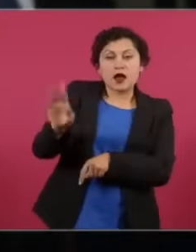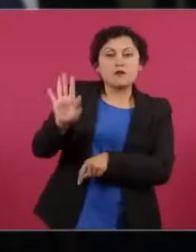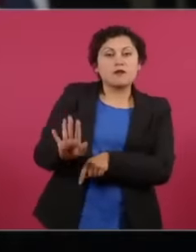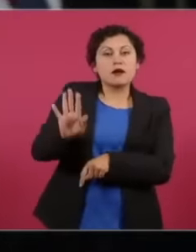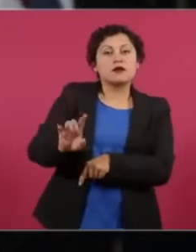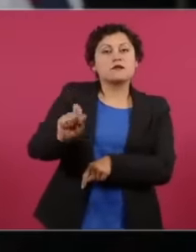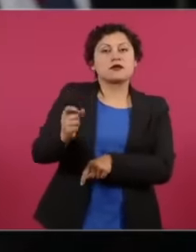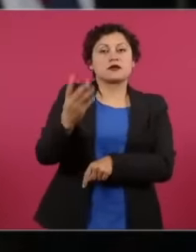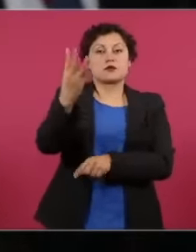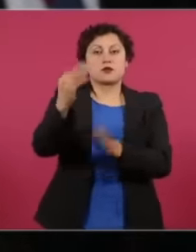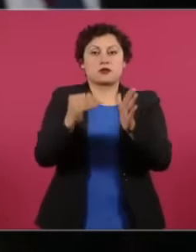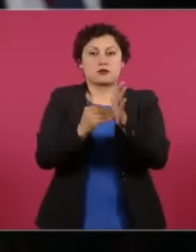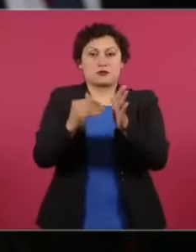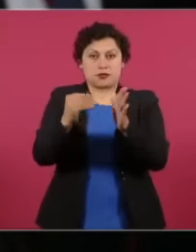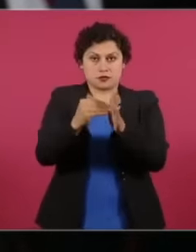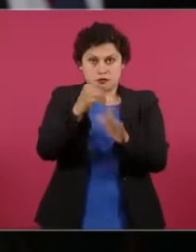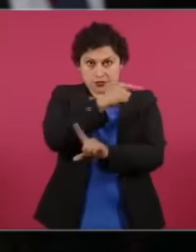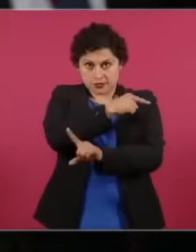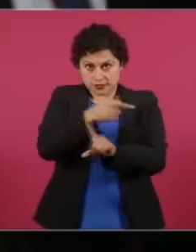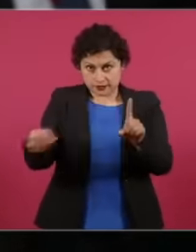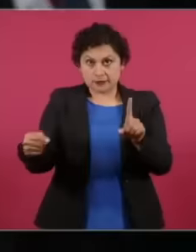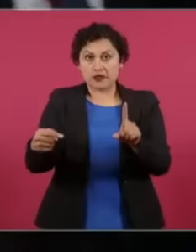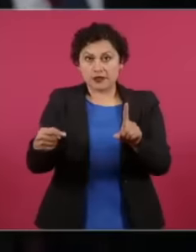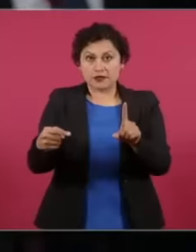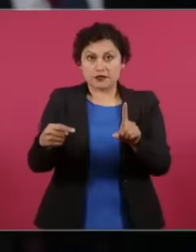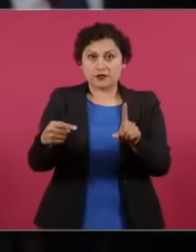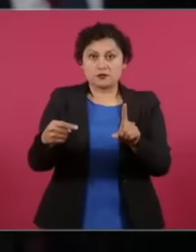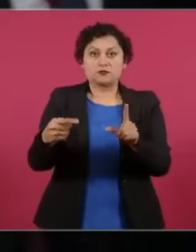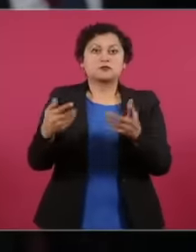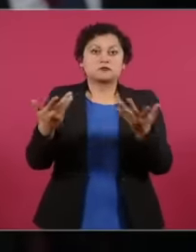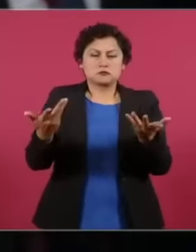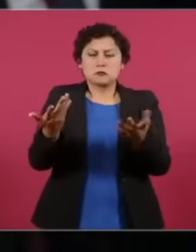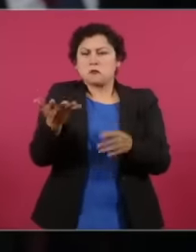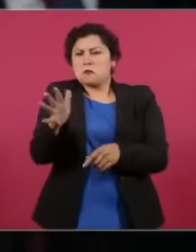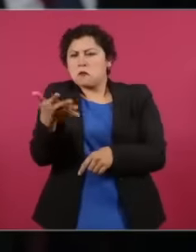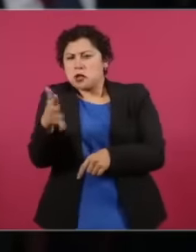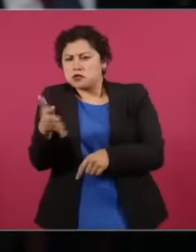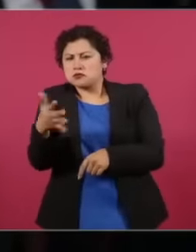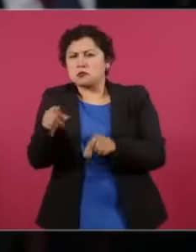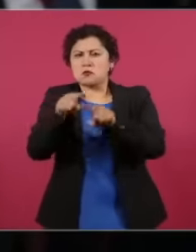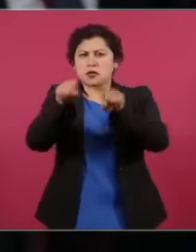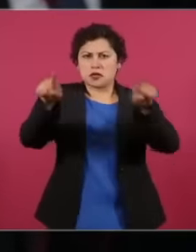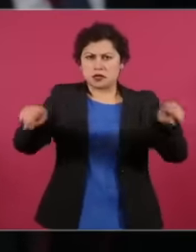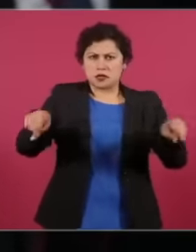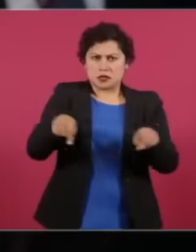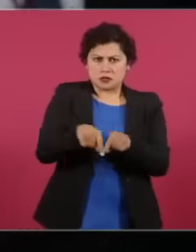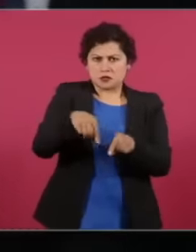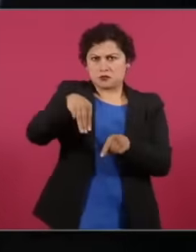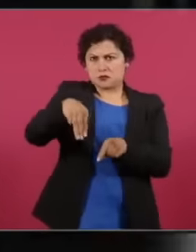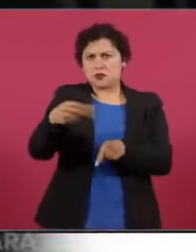and a half million, that is, about 15 pesos per square meter, which is what it cost. This is good in a